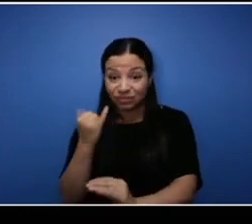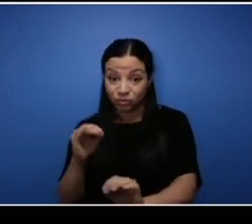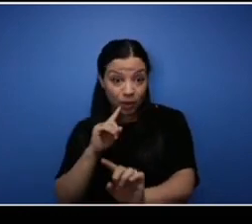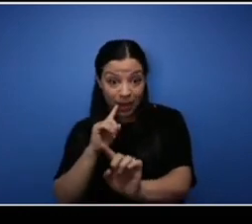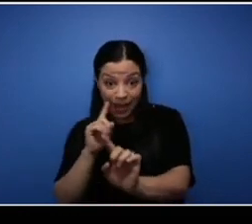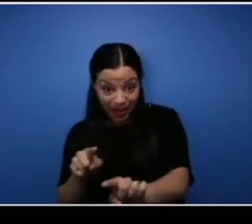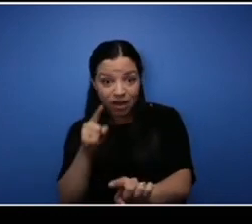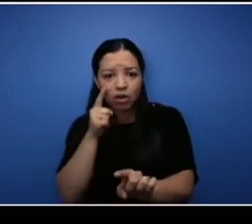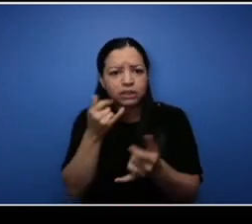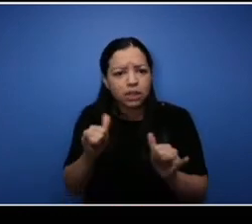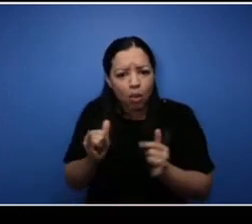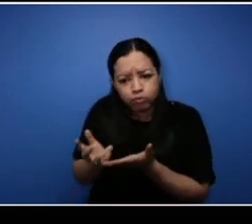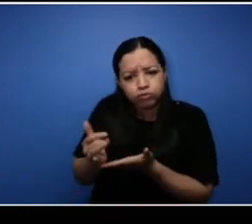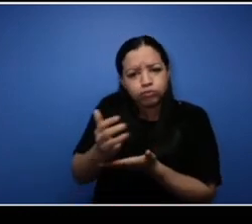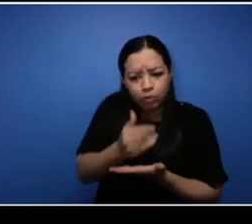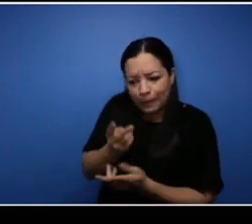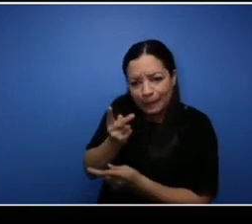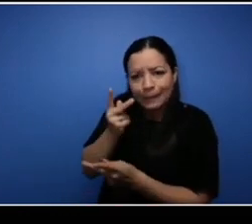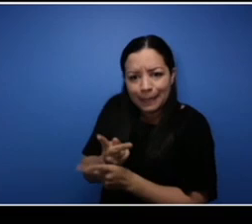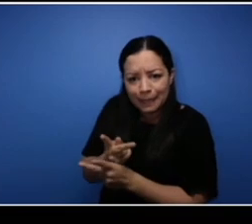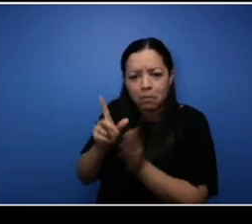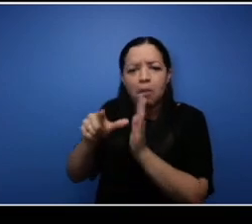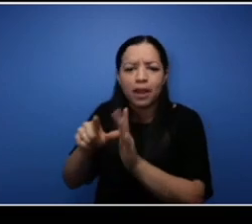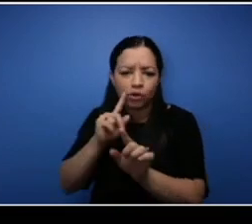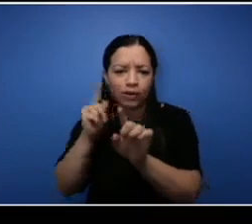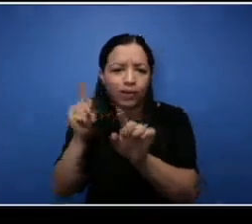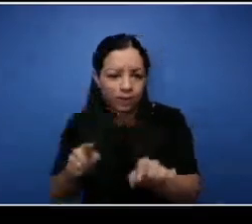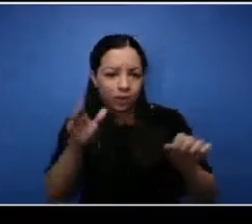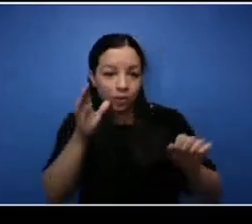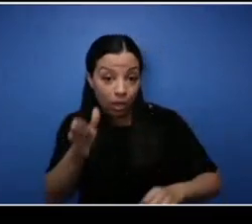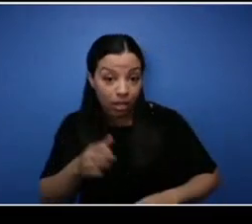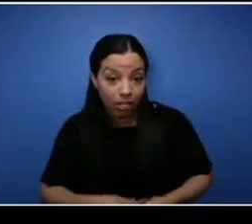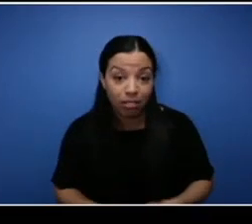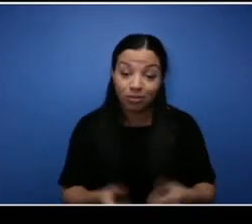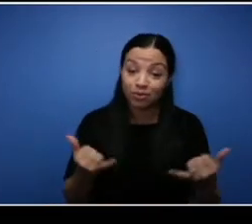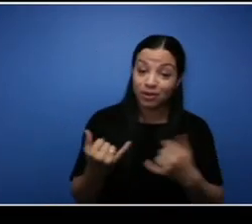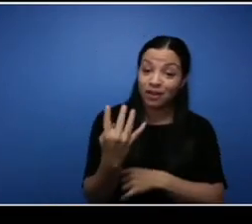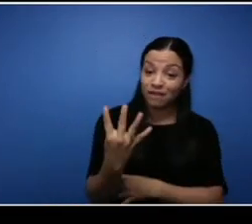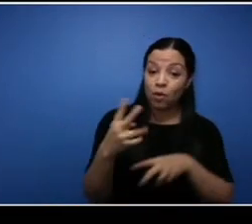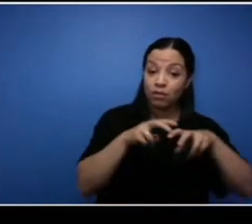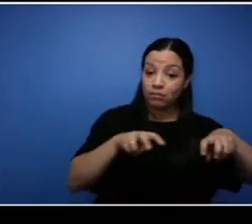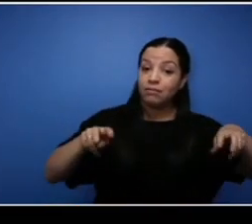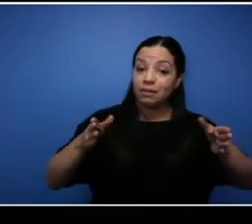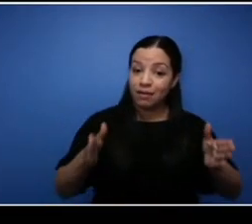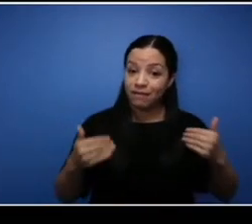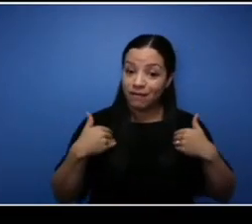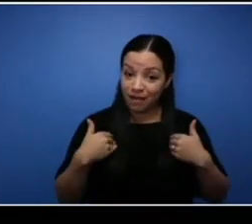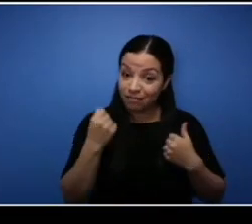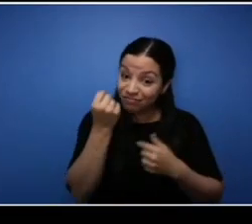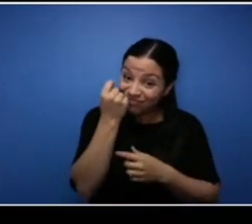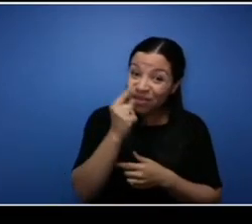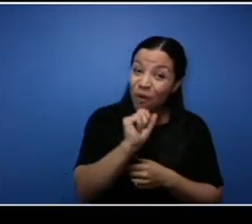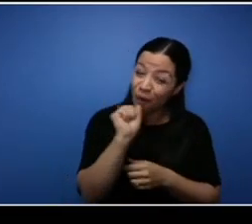at a later time. Today we have four special panellists who are all NSCC alumni and have